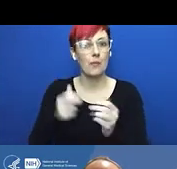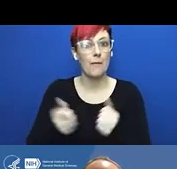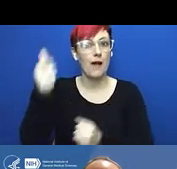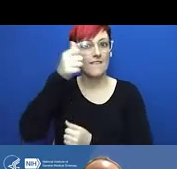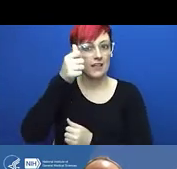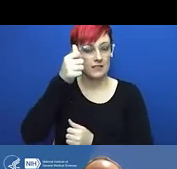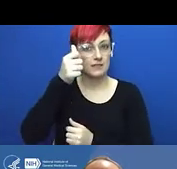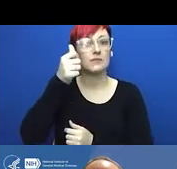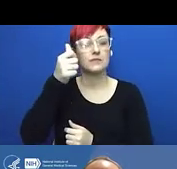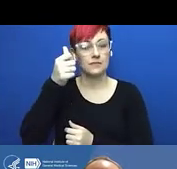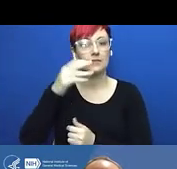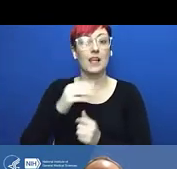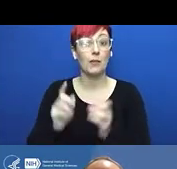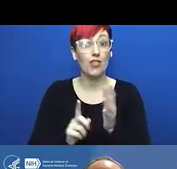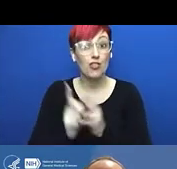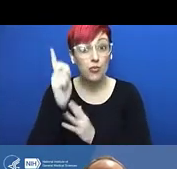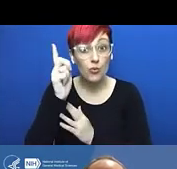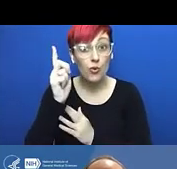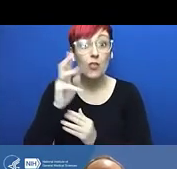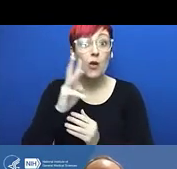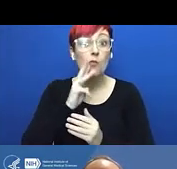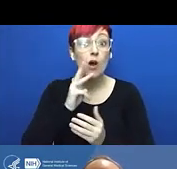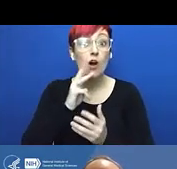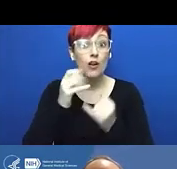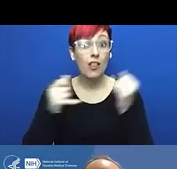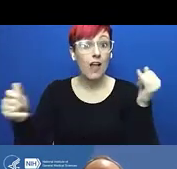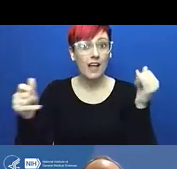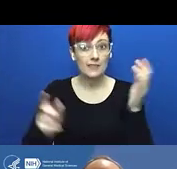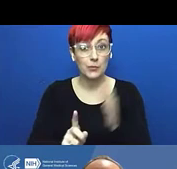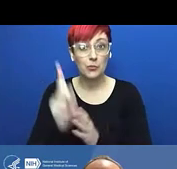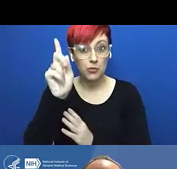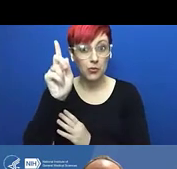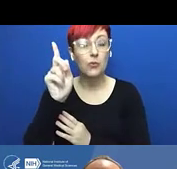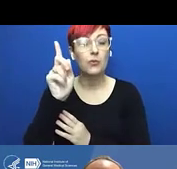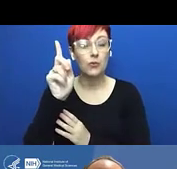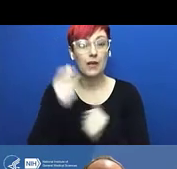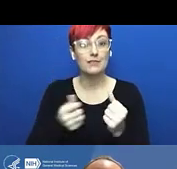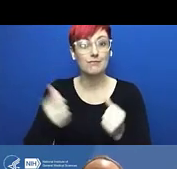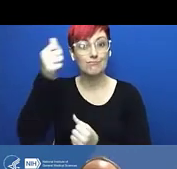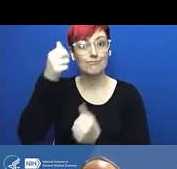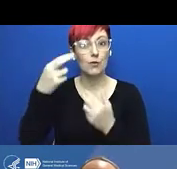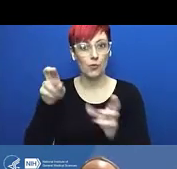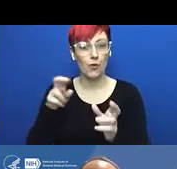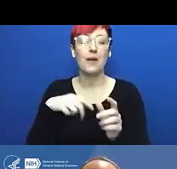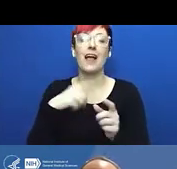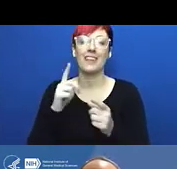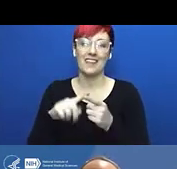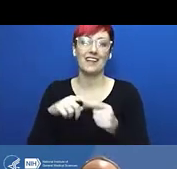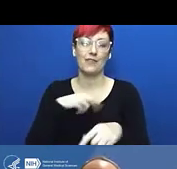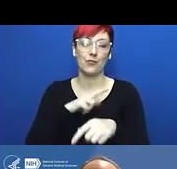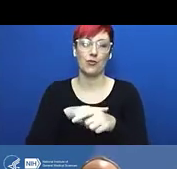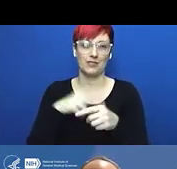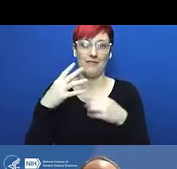To ask a presenter a question, please open the Q and A icon at the bottom of your screen. You may want to open it